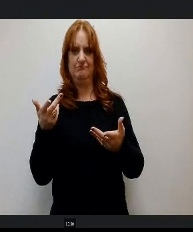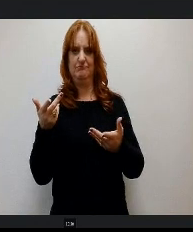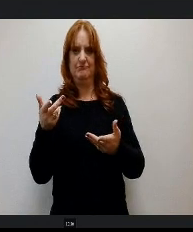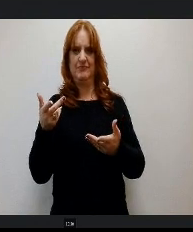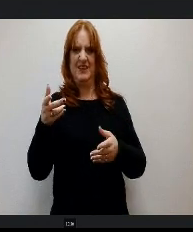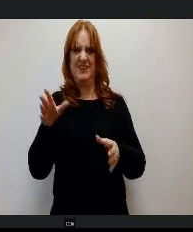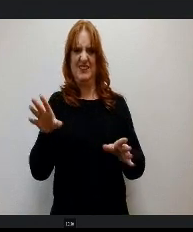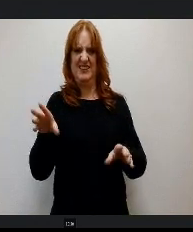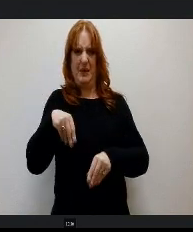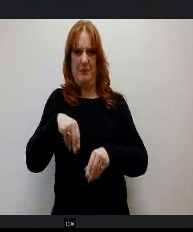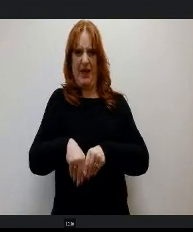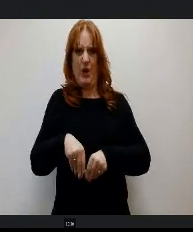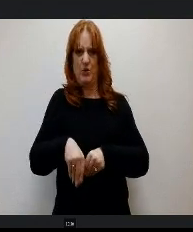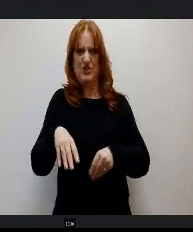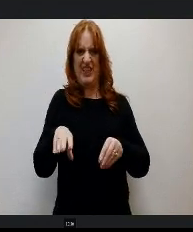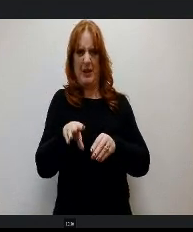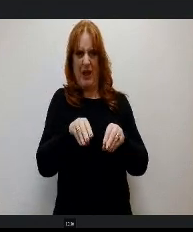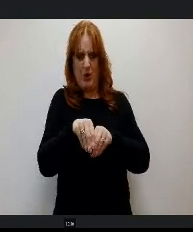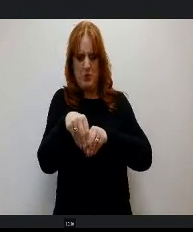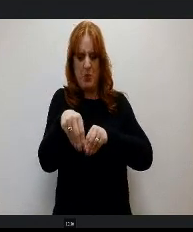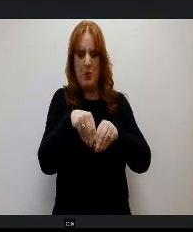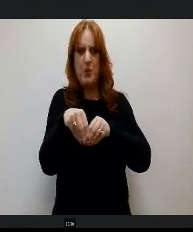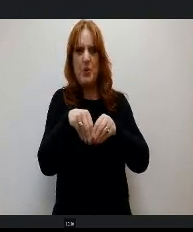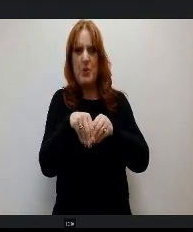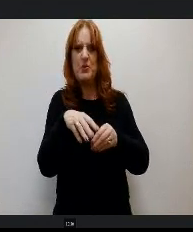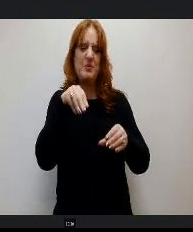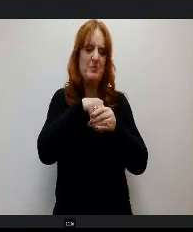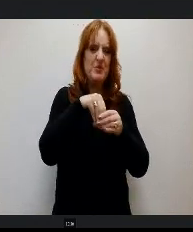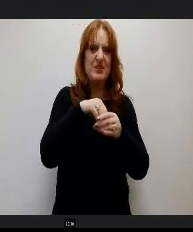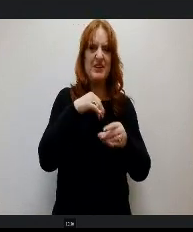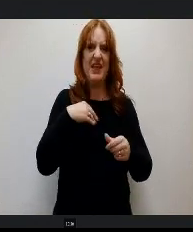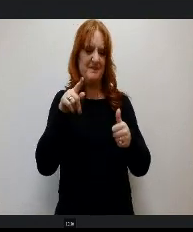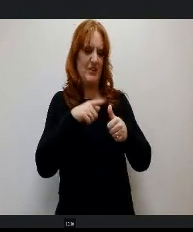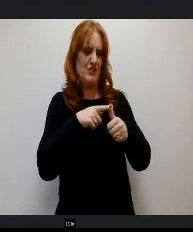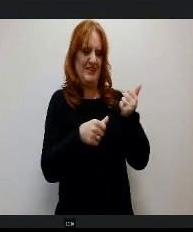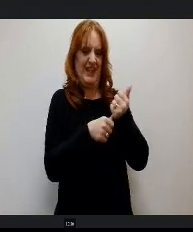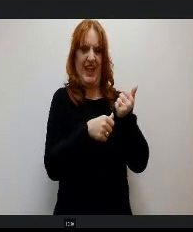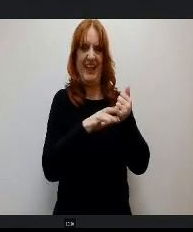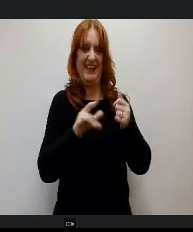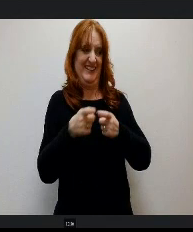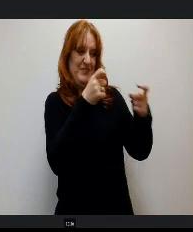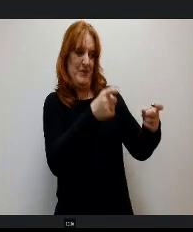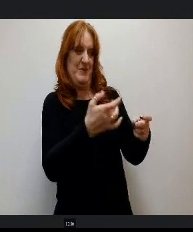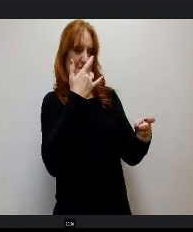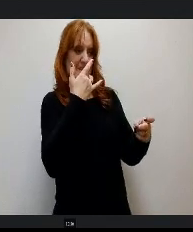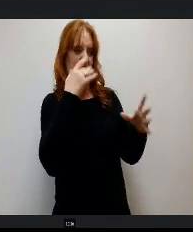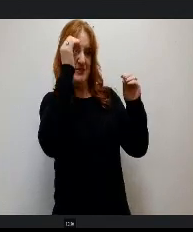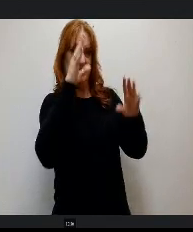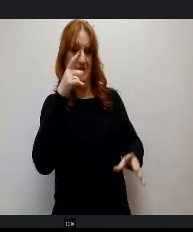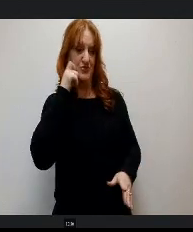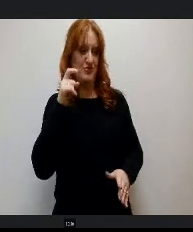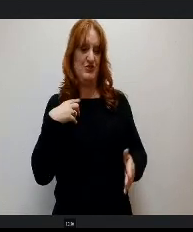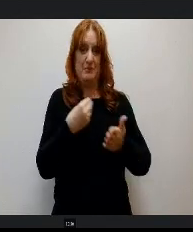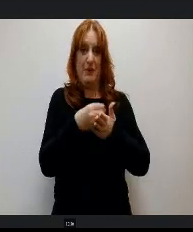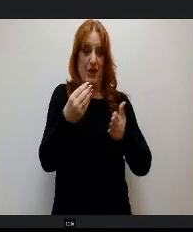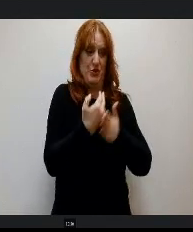or close to put first aid kit items in and he gifted it t to his favorite teacher because she'd recently bought a new car and he felt like she needed this for her car.